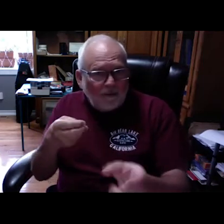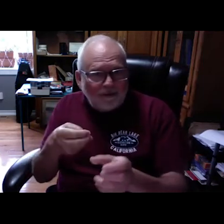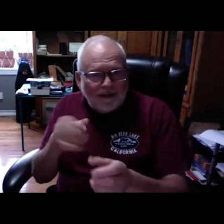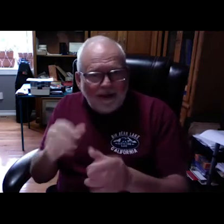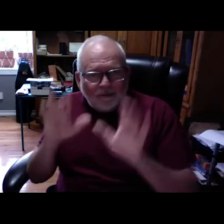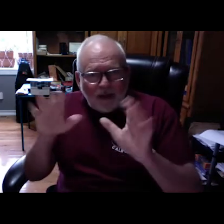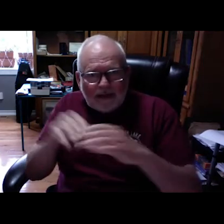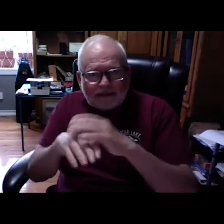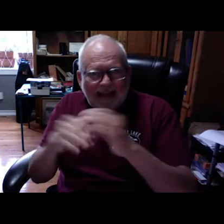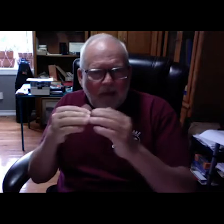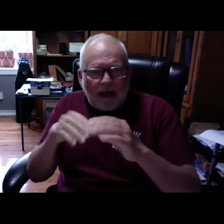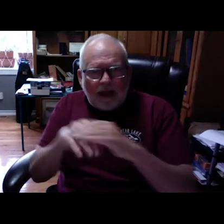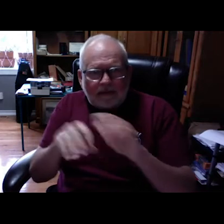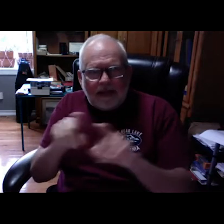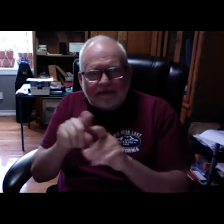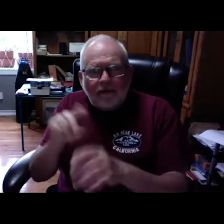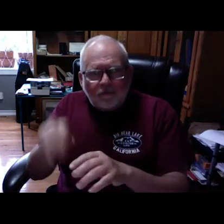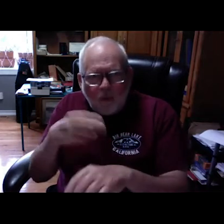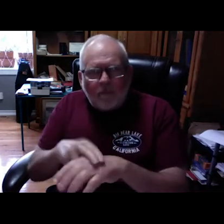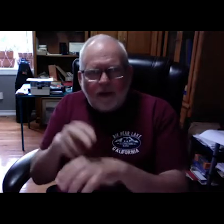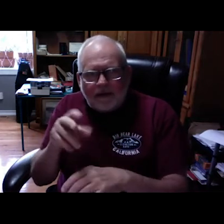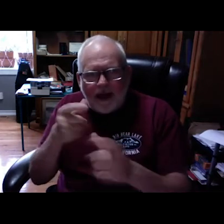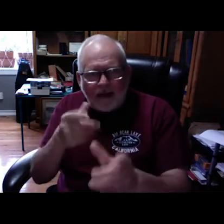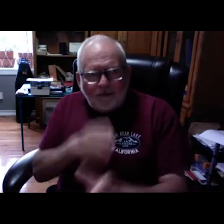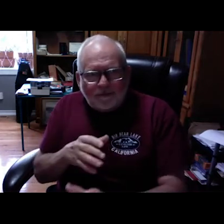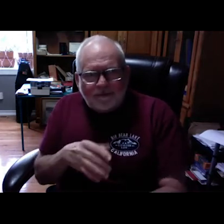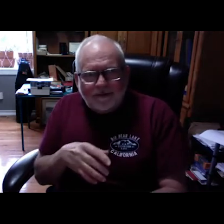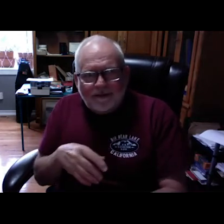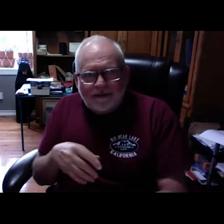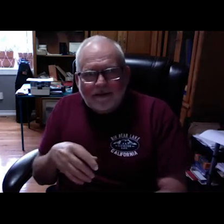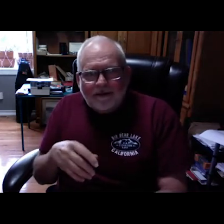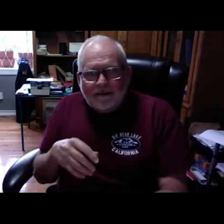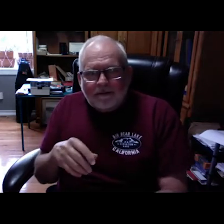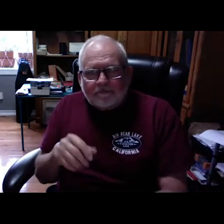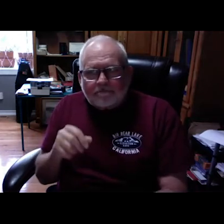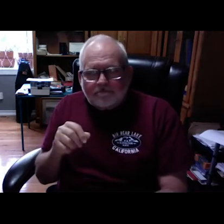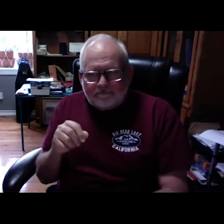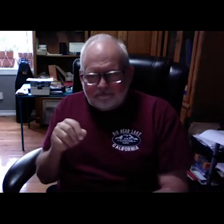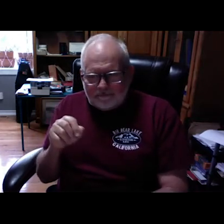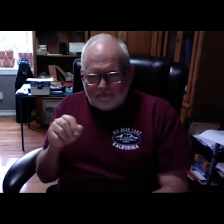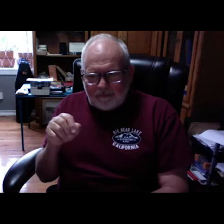to use the bows and arrow for hunting as well.